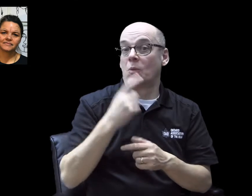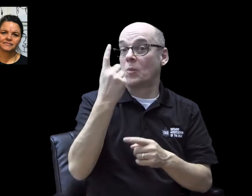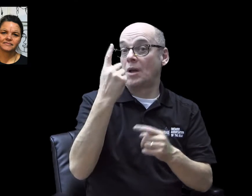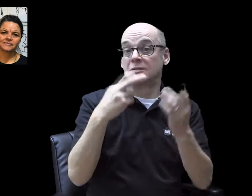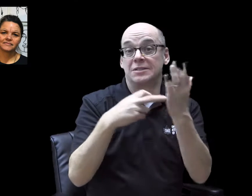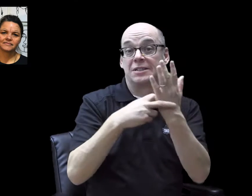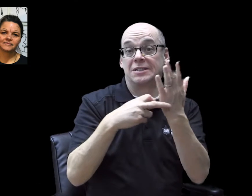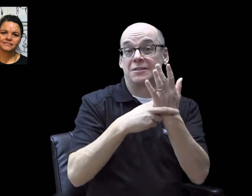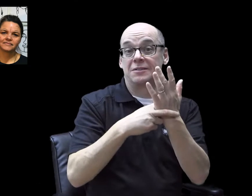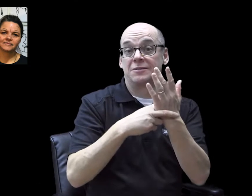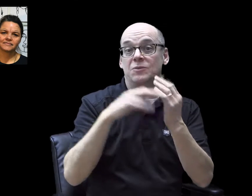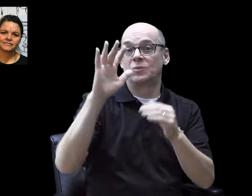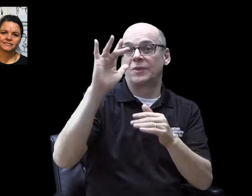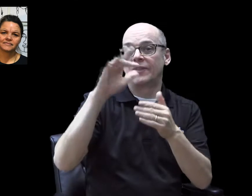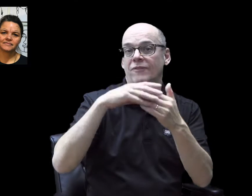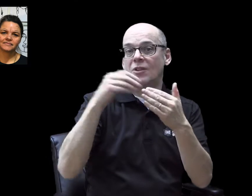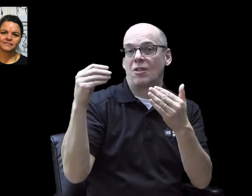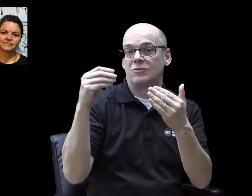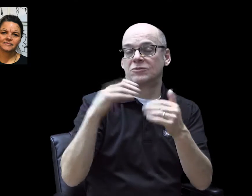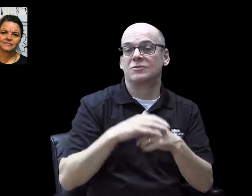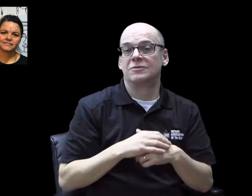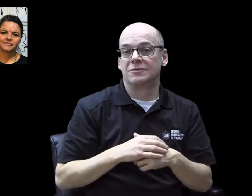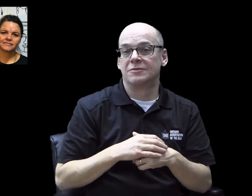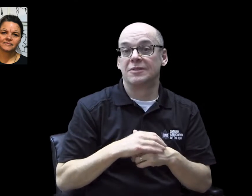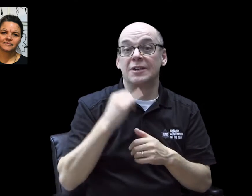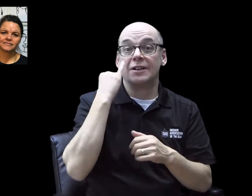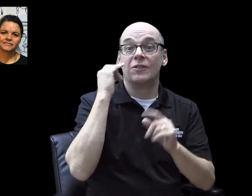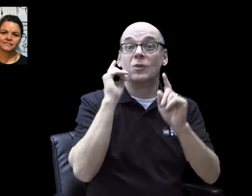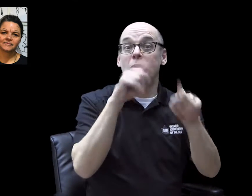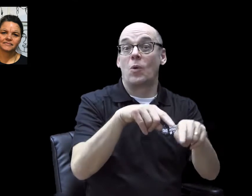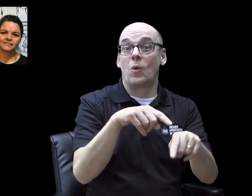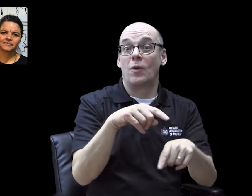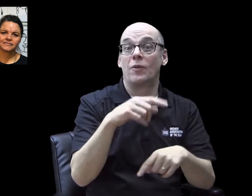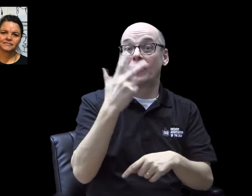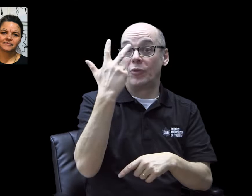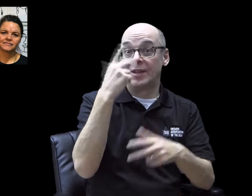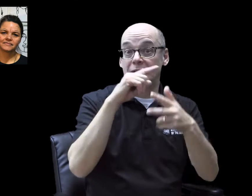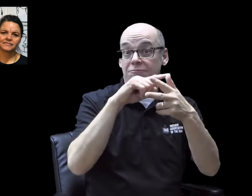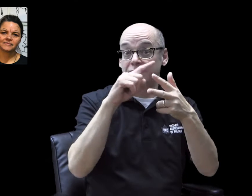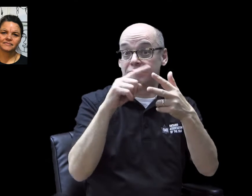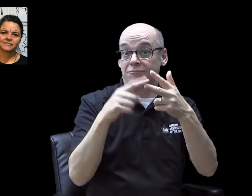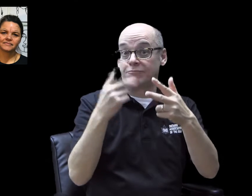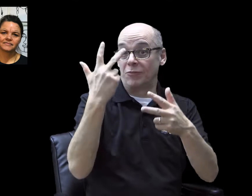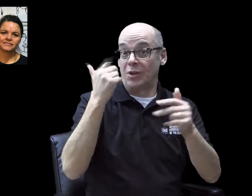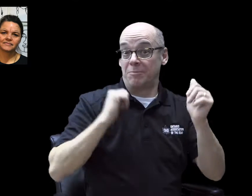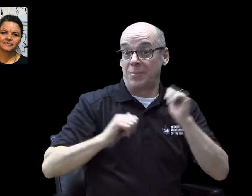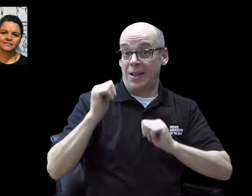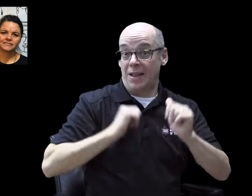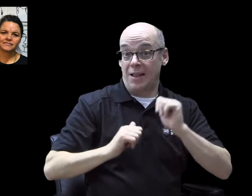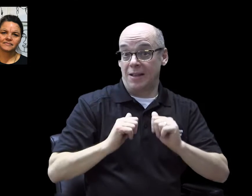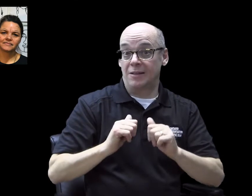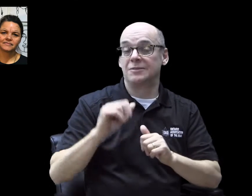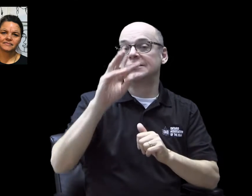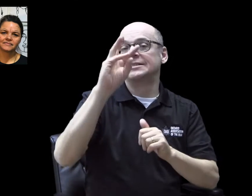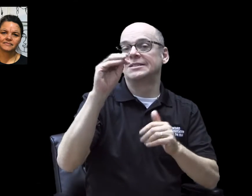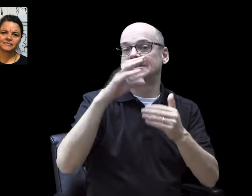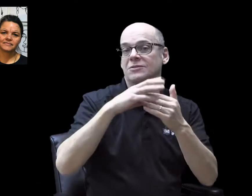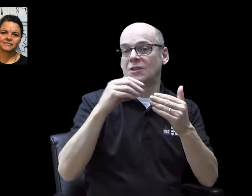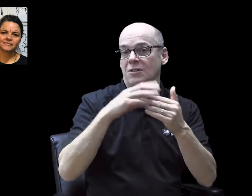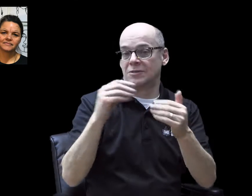Single ticket is $25. 3-Show Progress Pass is $60.